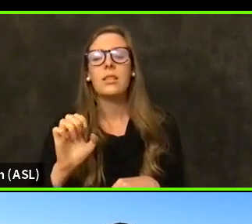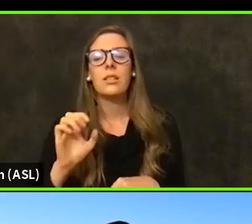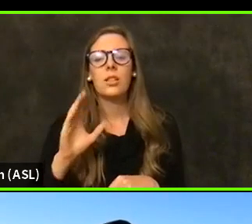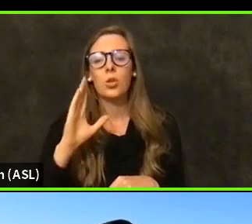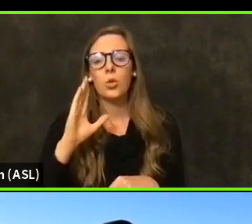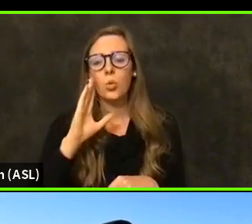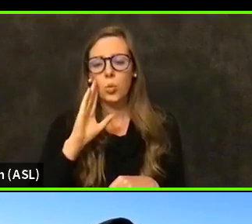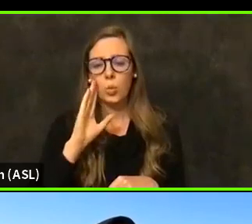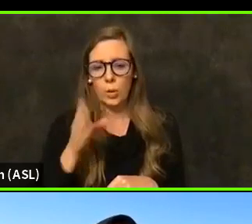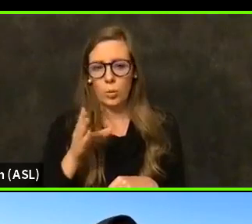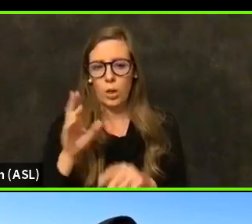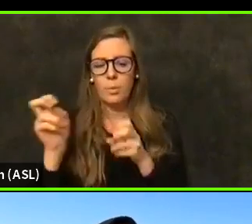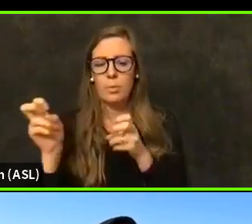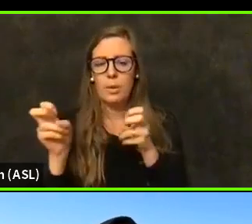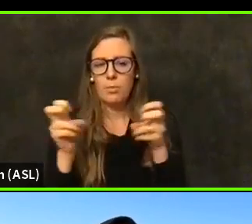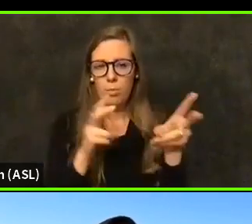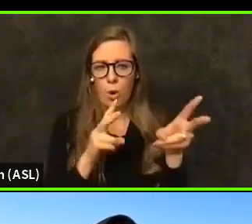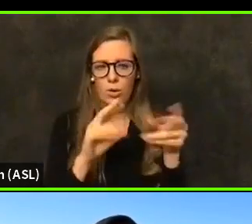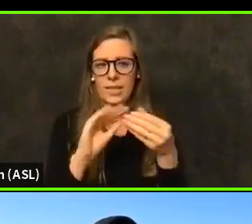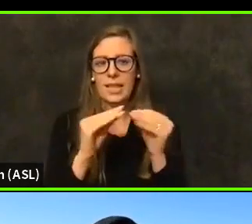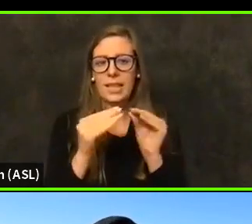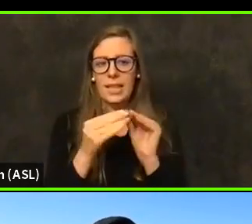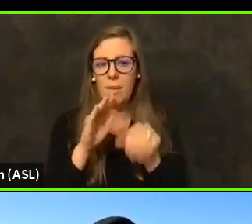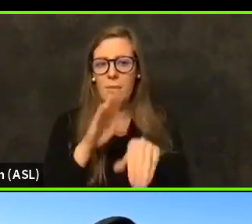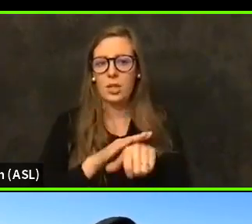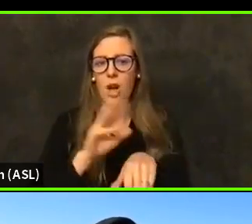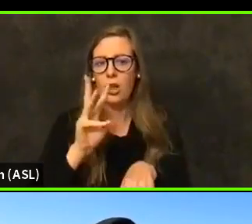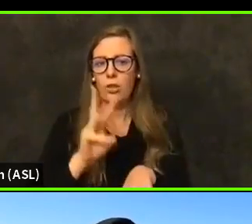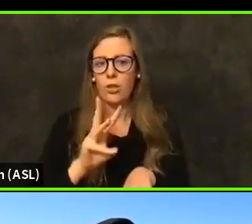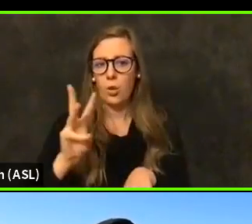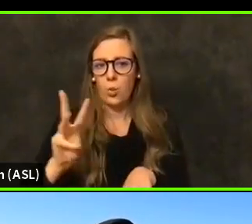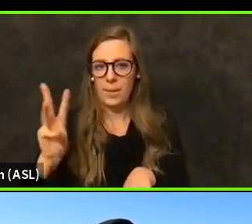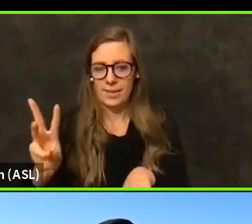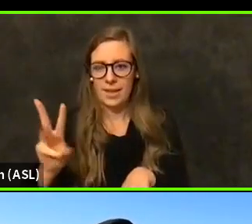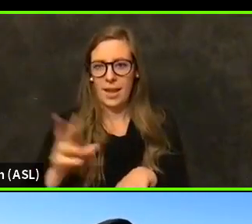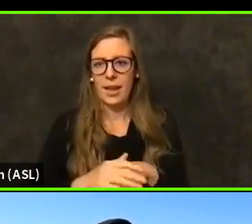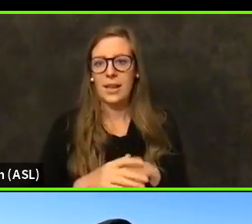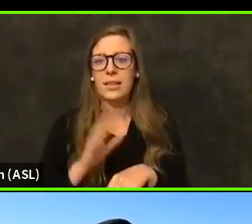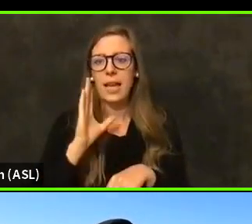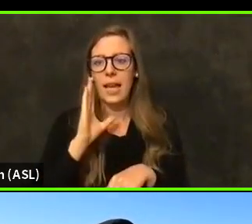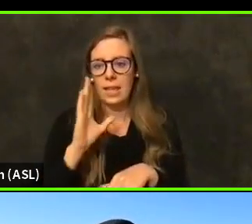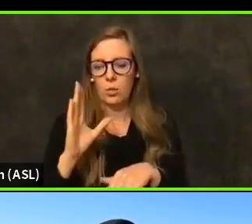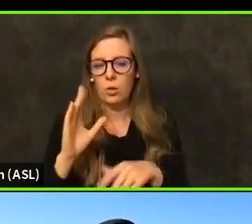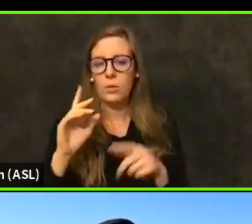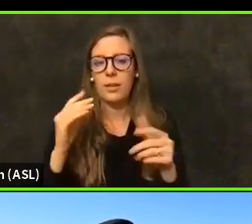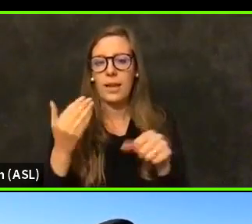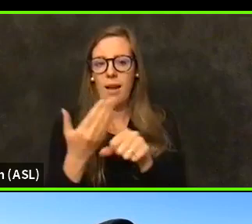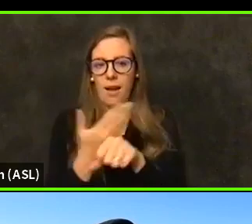the demographics up on the website and then it would be refreshed daily.